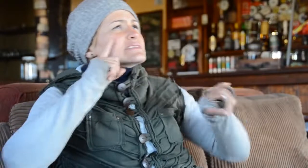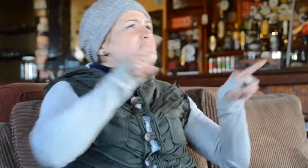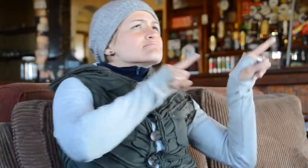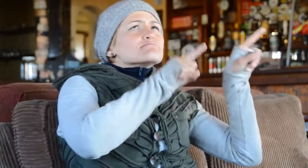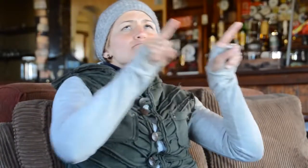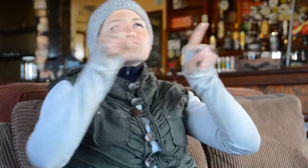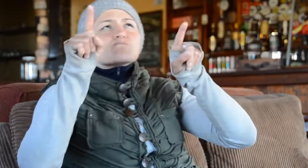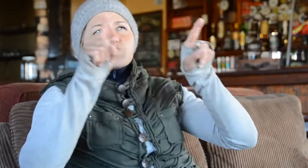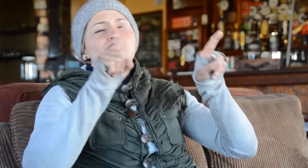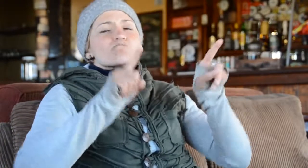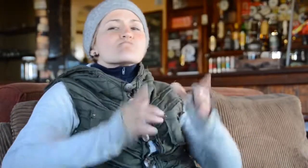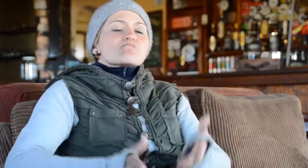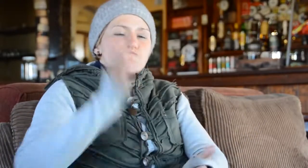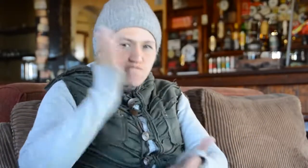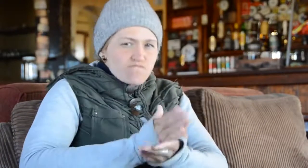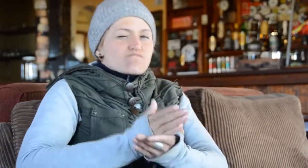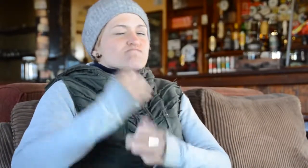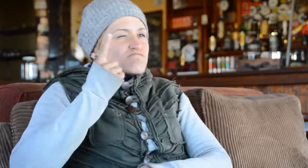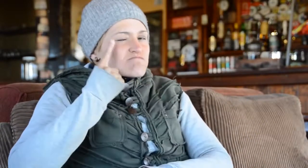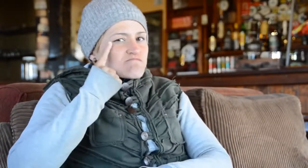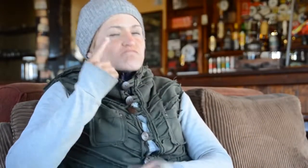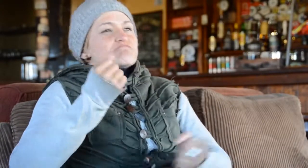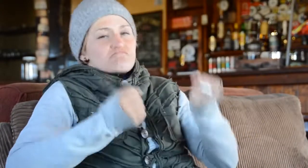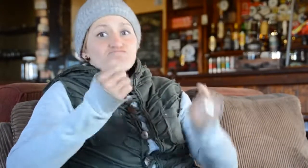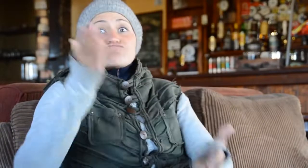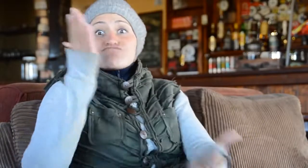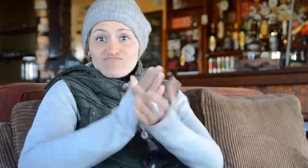potential of starting a road for vehicles.